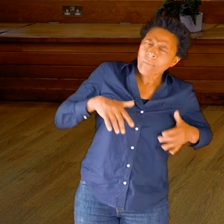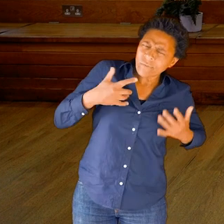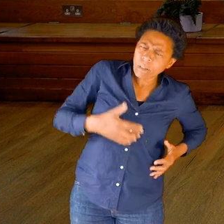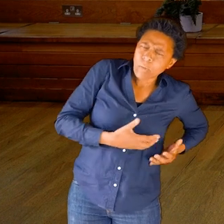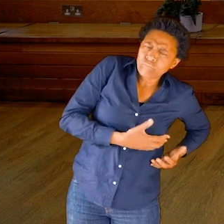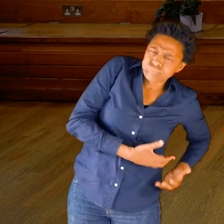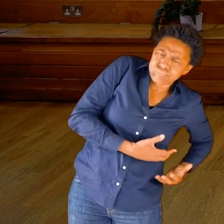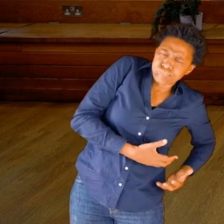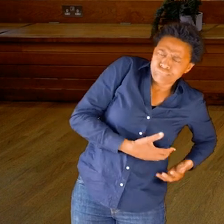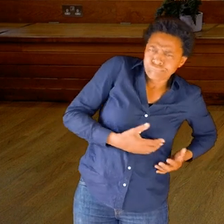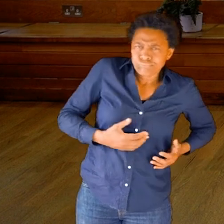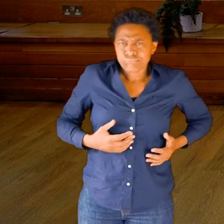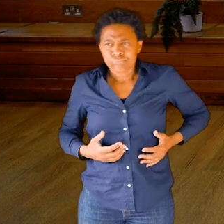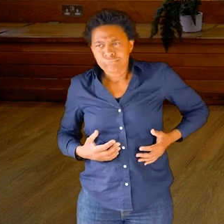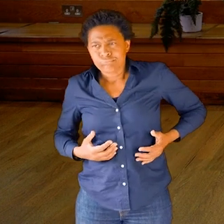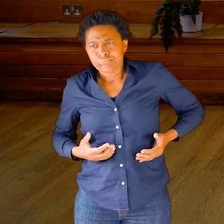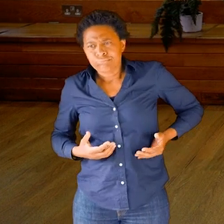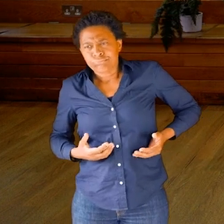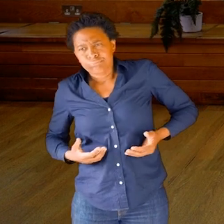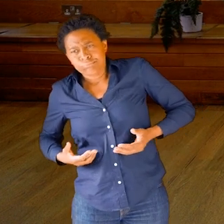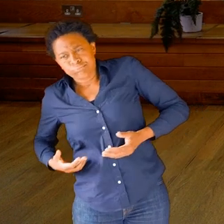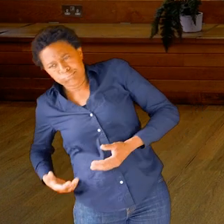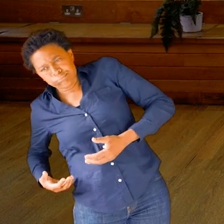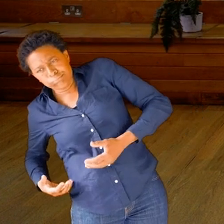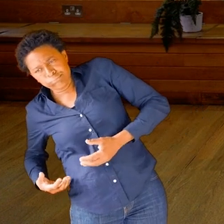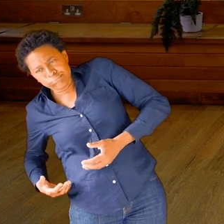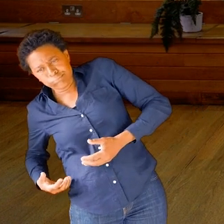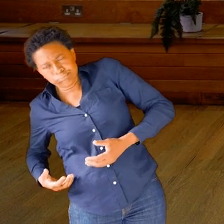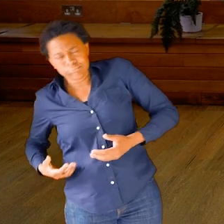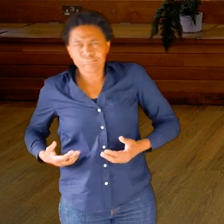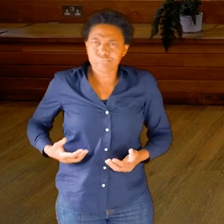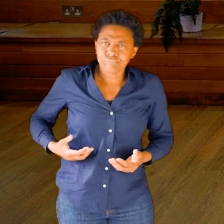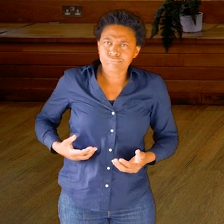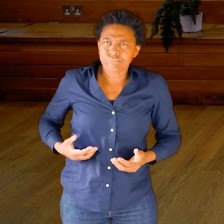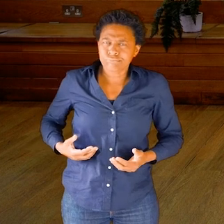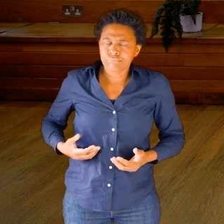Shifting the containers, shifting the fluids.